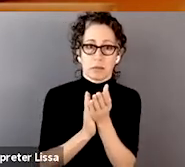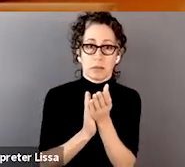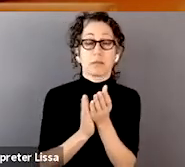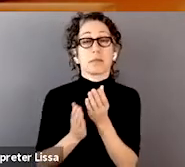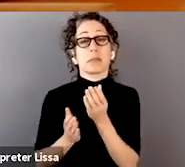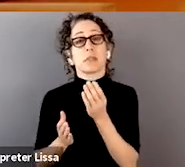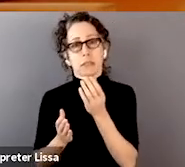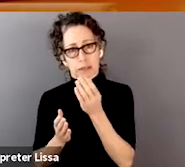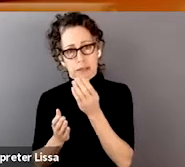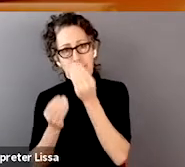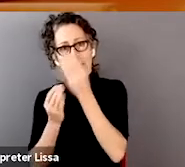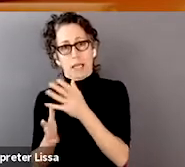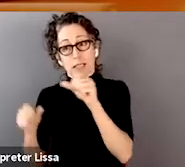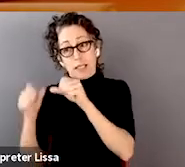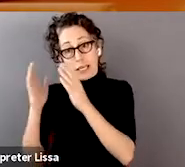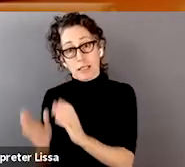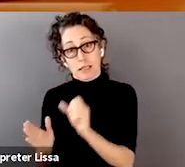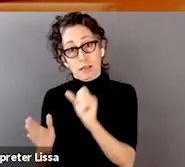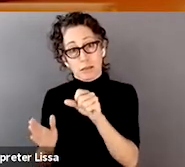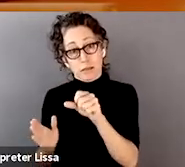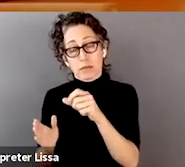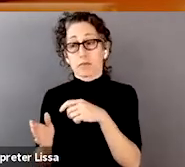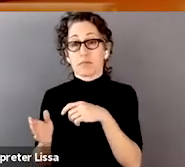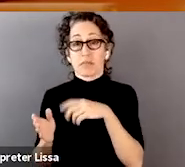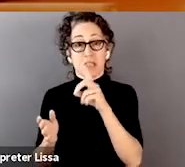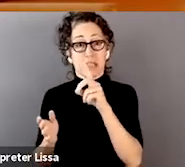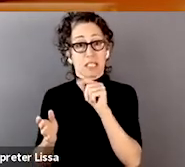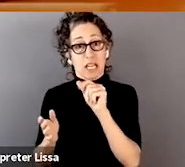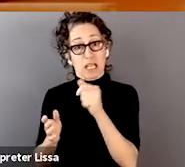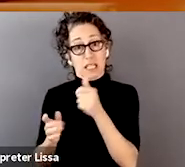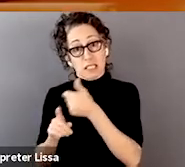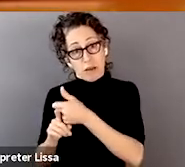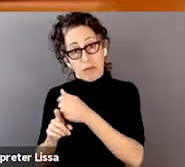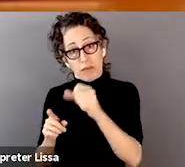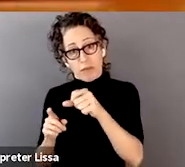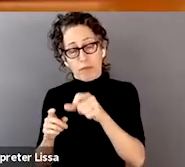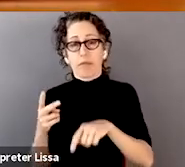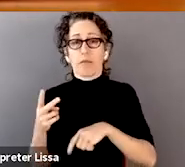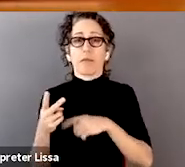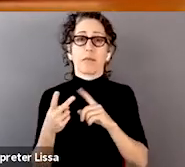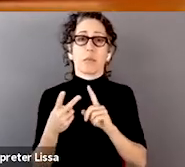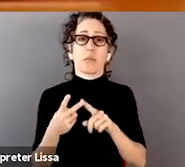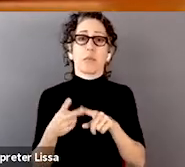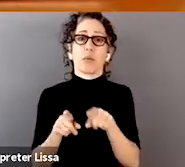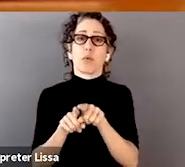who work with the data, but also with community stakeholders,